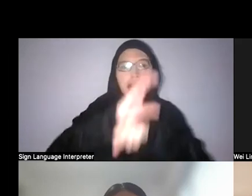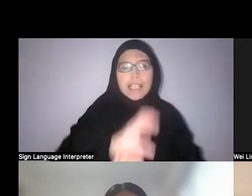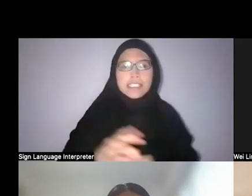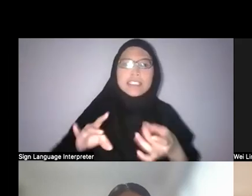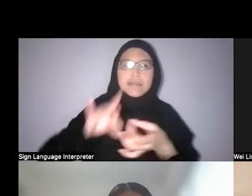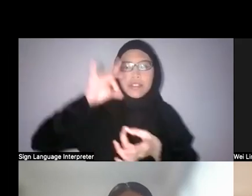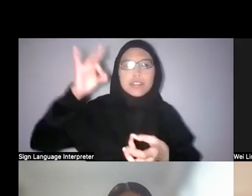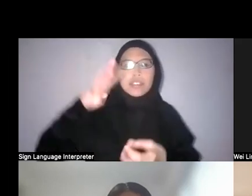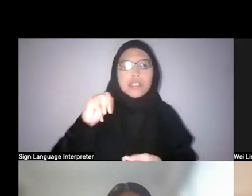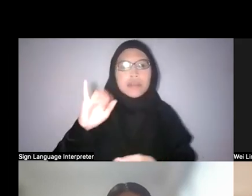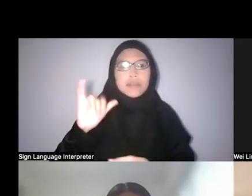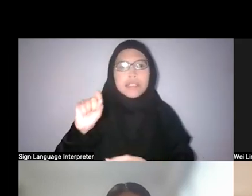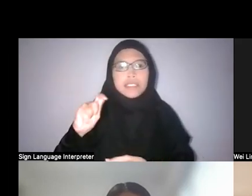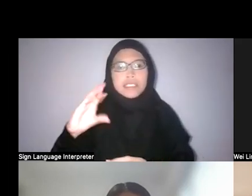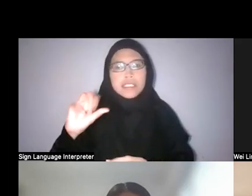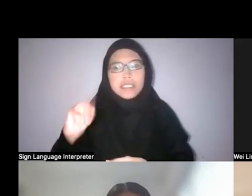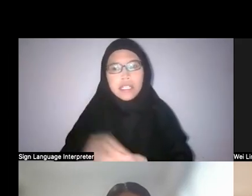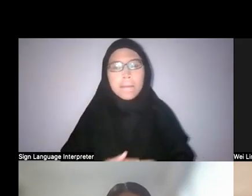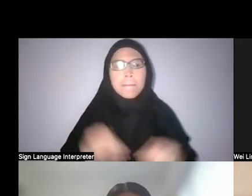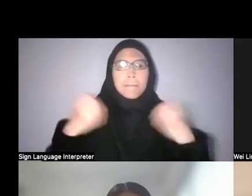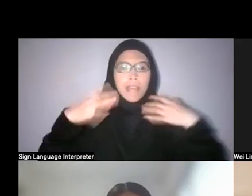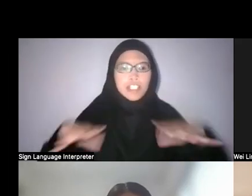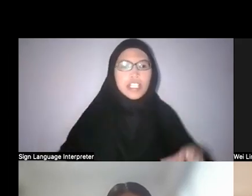mysticism, magic, even traditional healing.